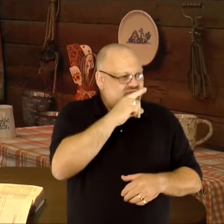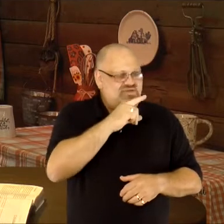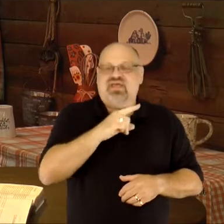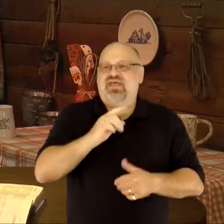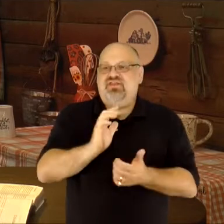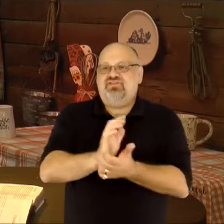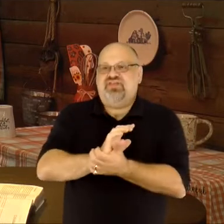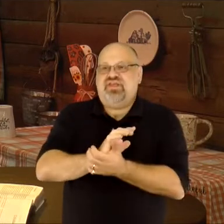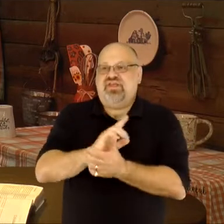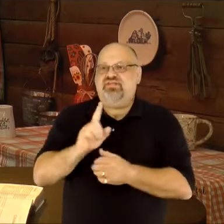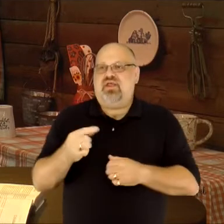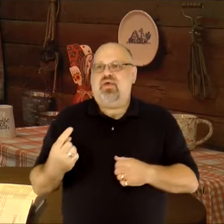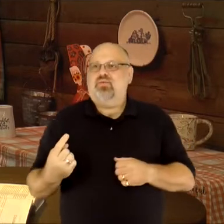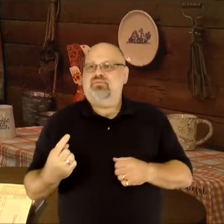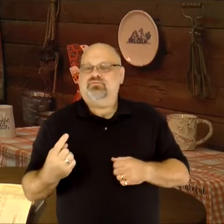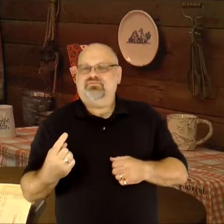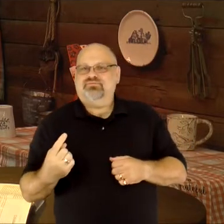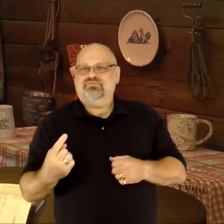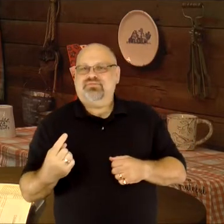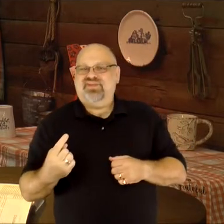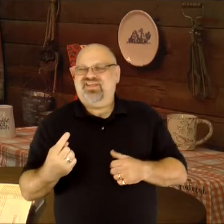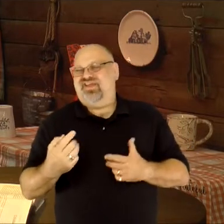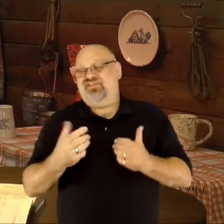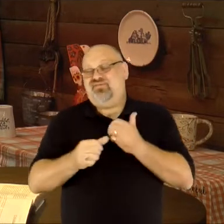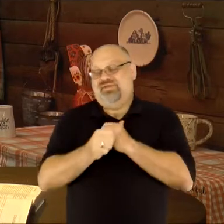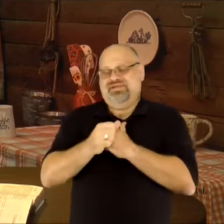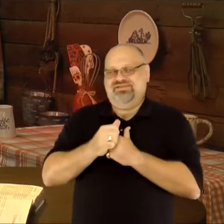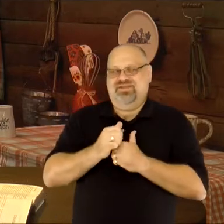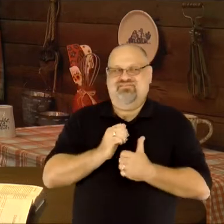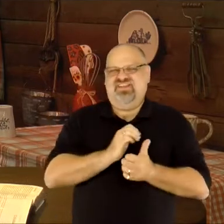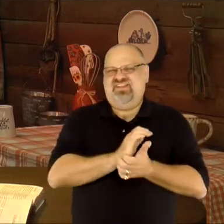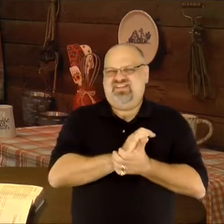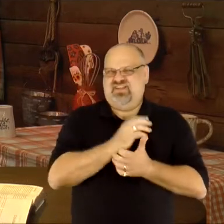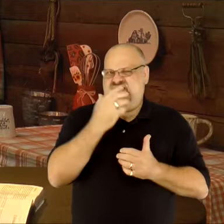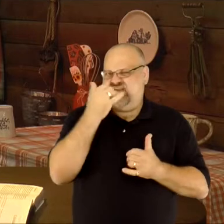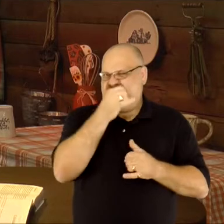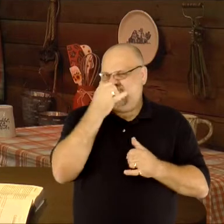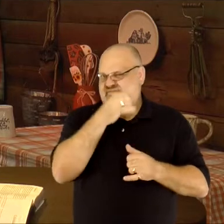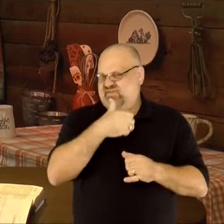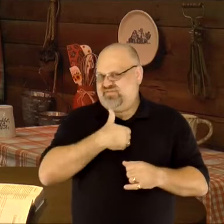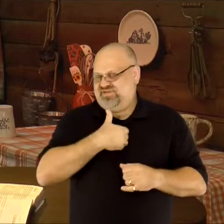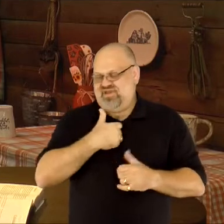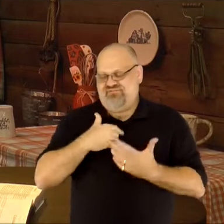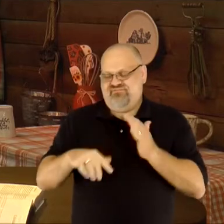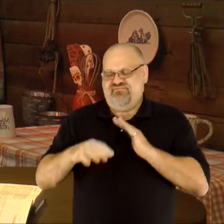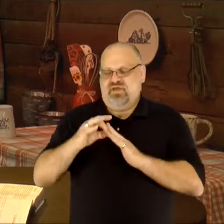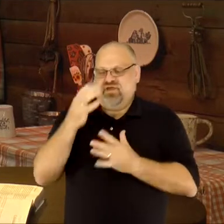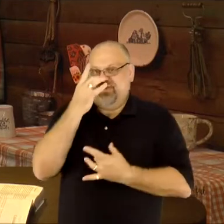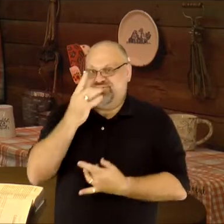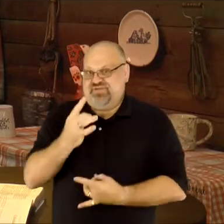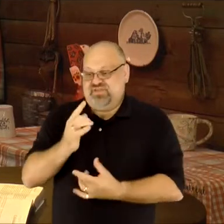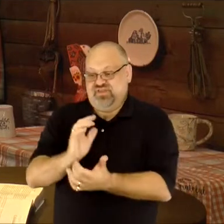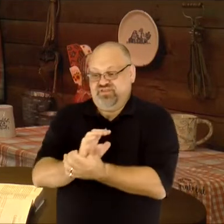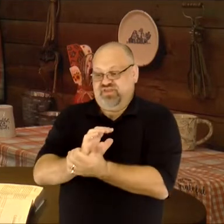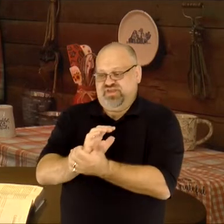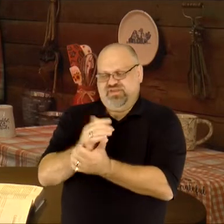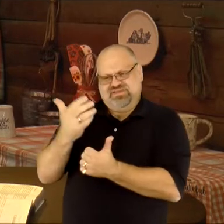and the cheese stands alone. At the risk of sounding a bit cheesy myself, I find it interesting